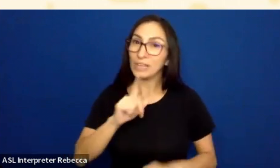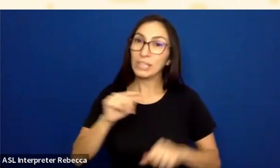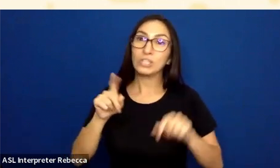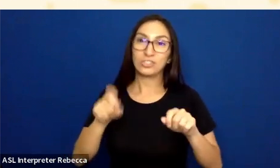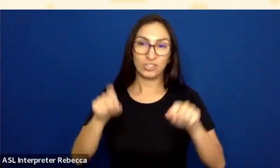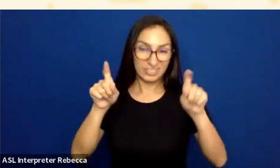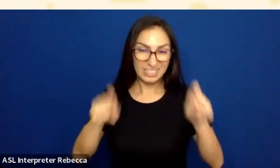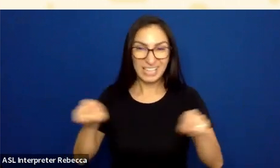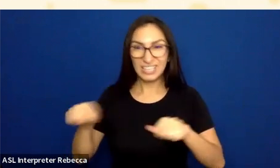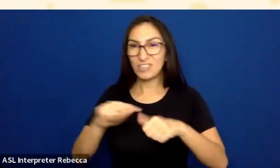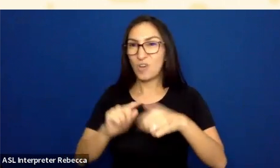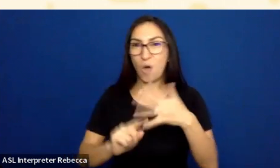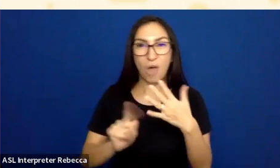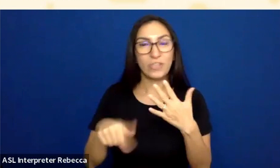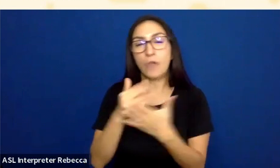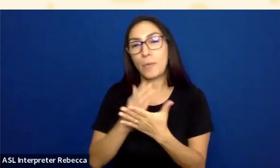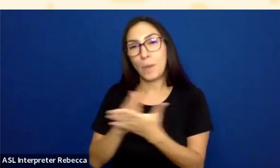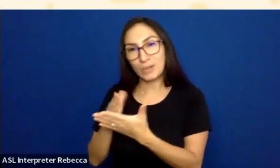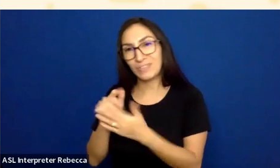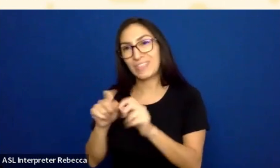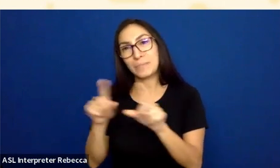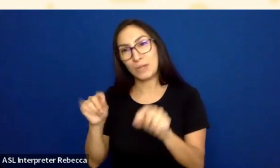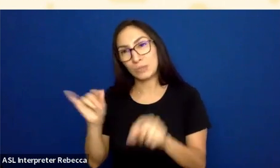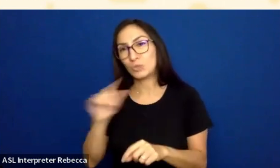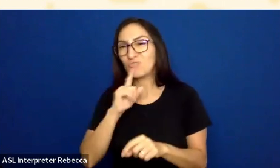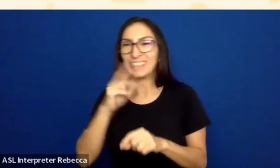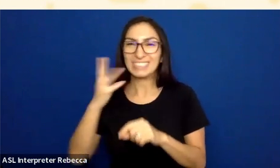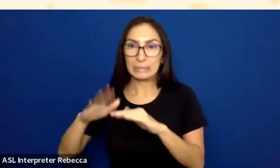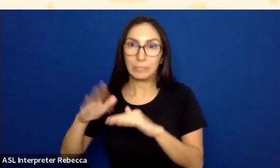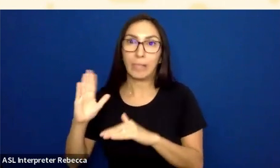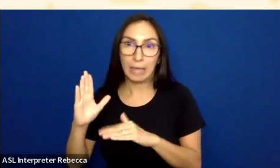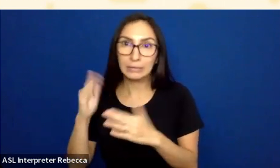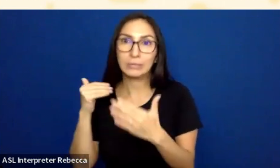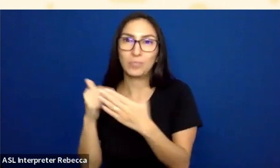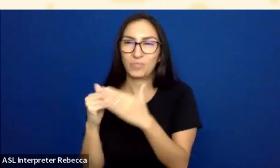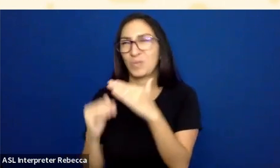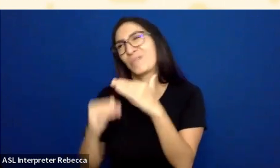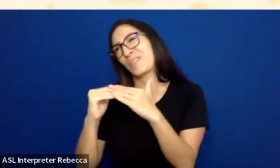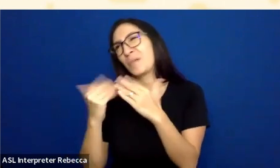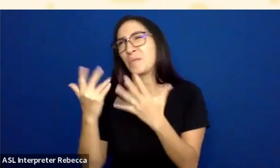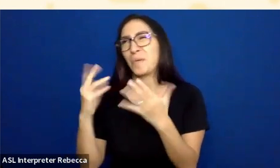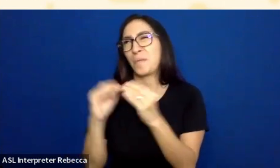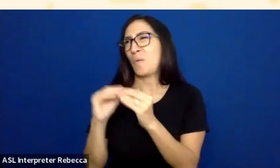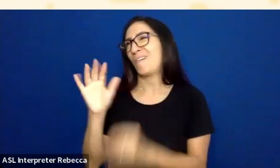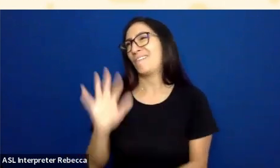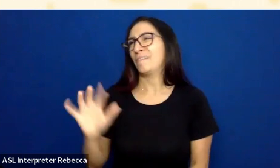of this button as well. So it's actually going to be 16-plus, closer to 20. So let's say I submit this thing and I've got an error.